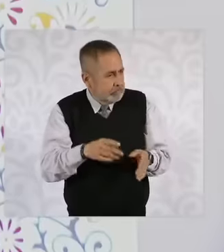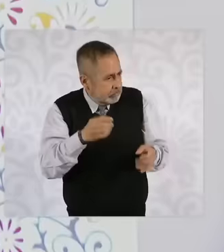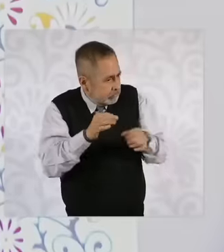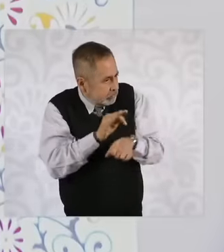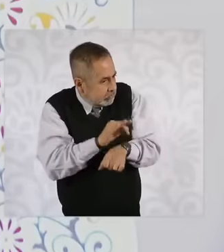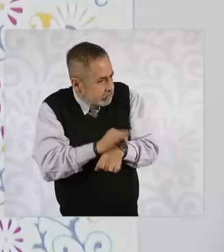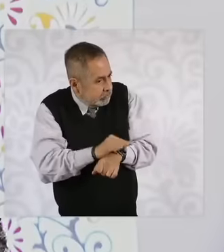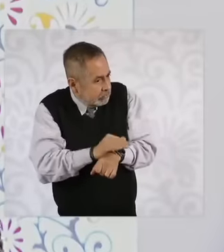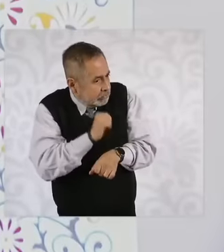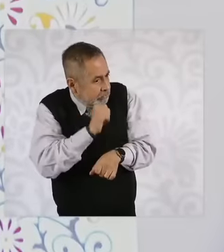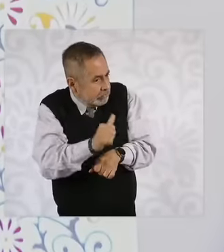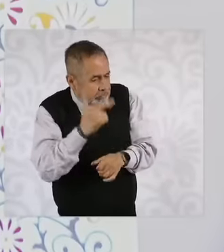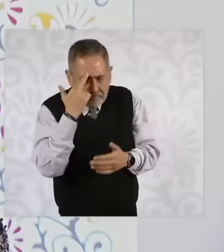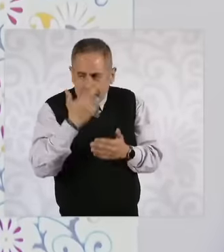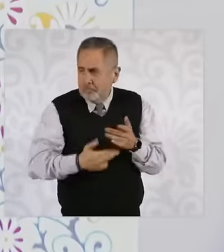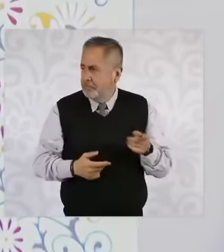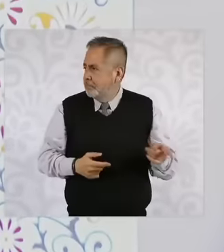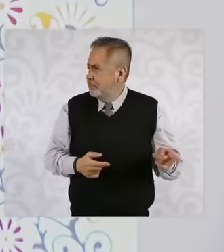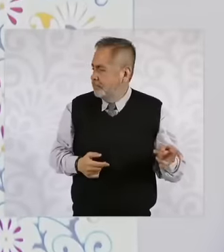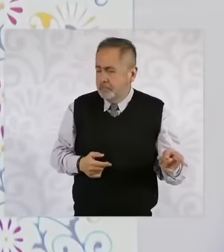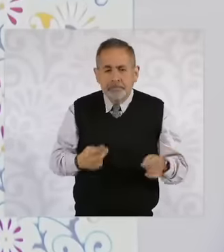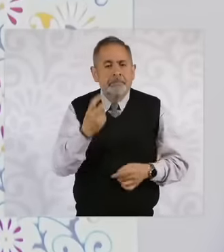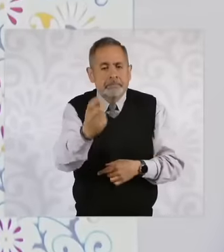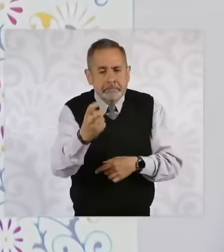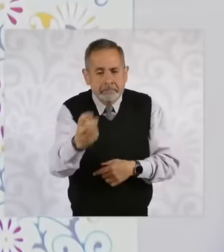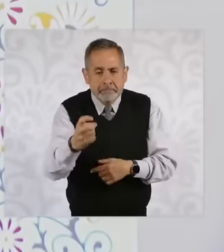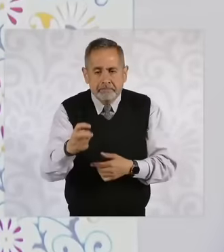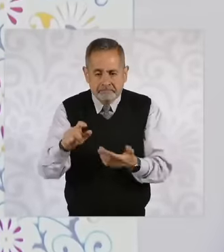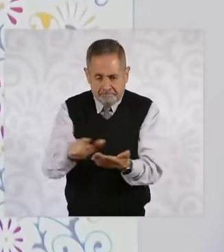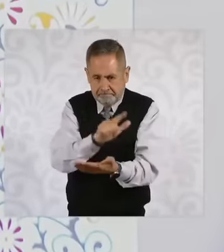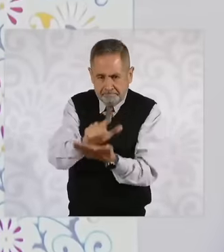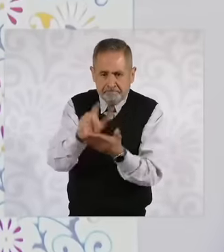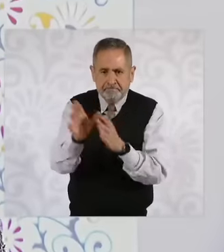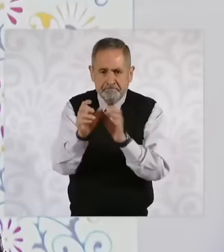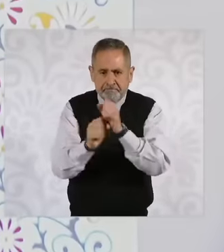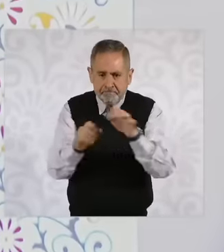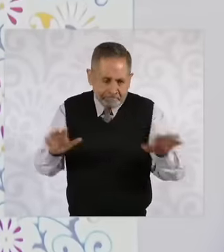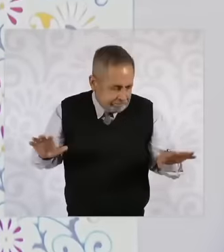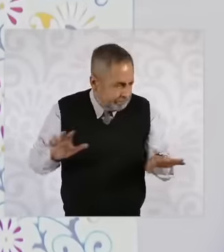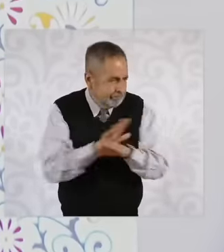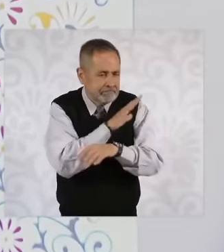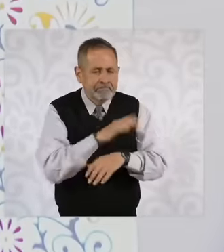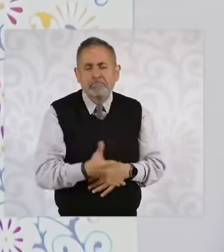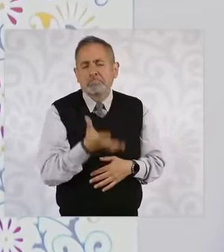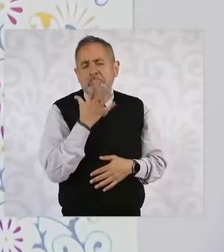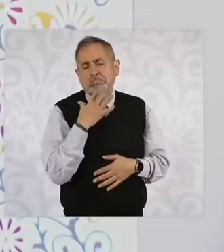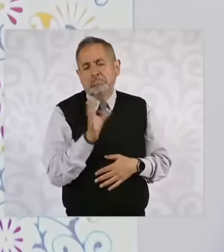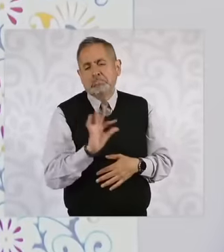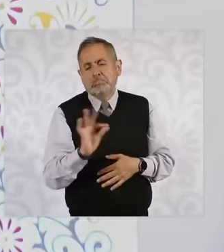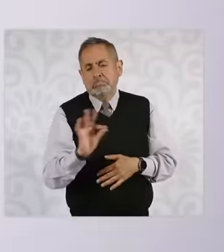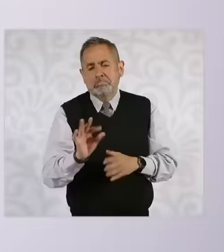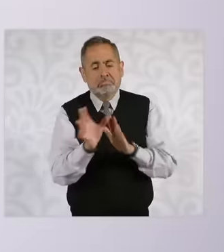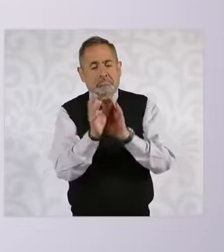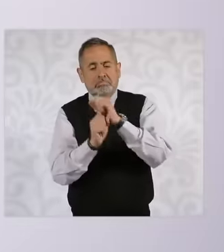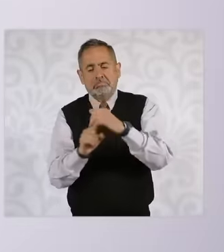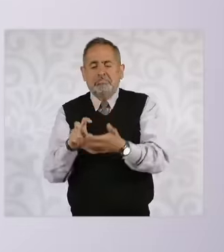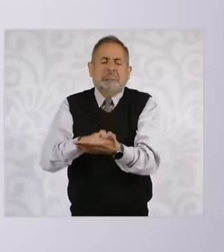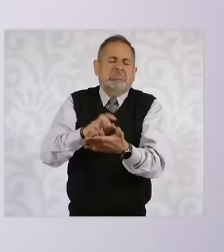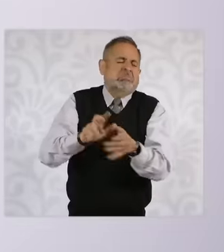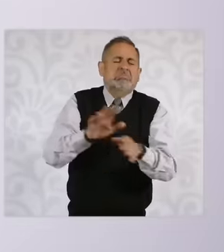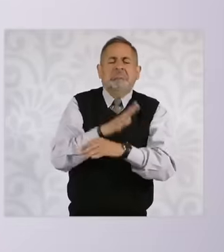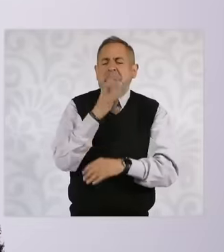so that is why there is a constitutional reform it is not minor to reform the Constitution it was reformed